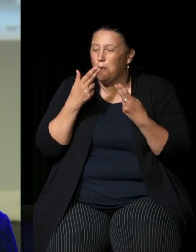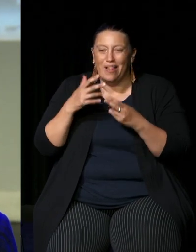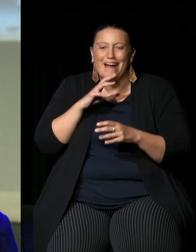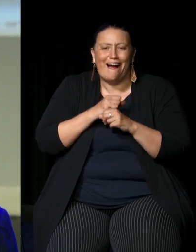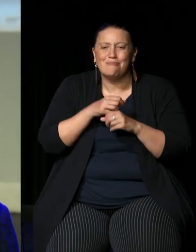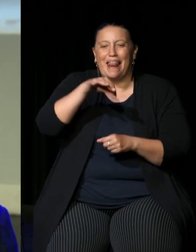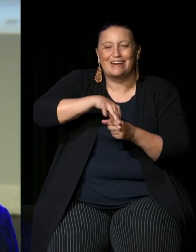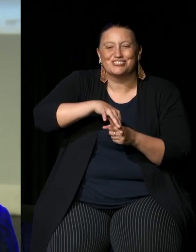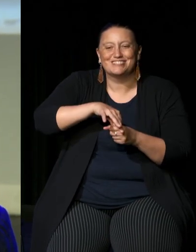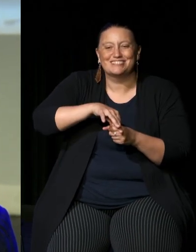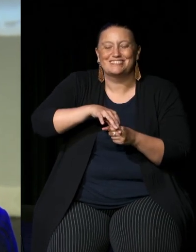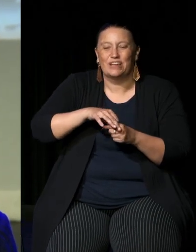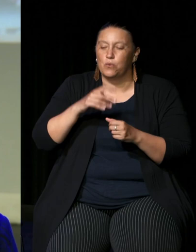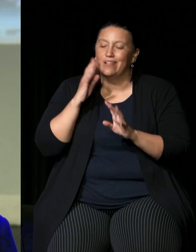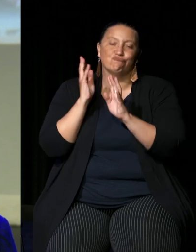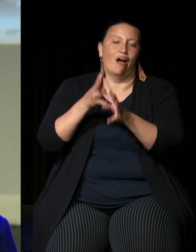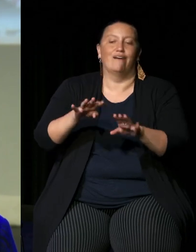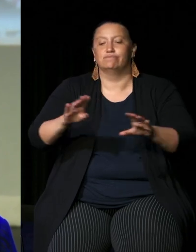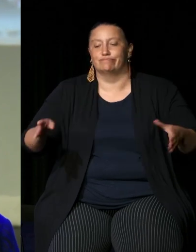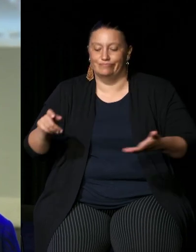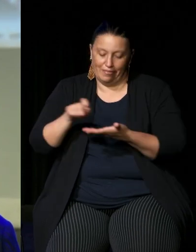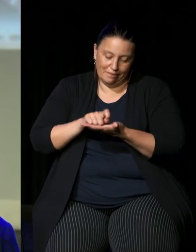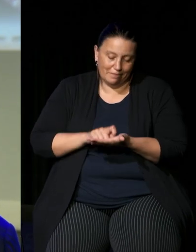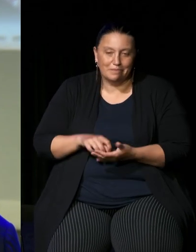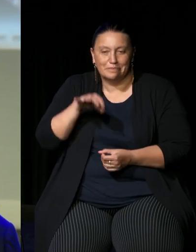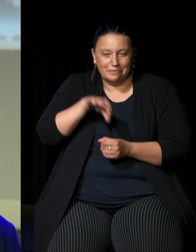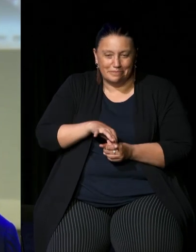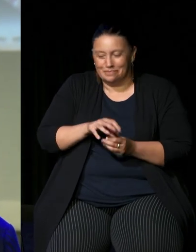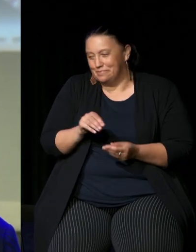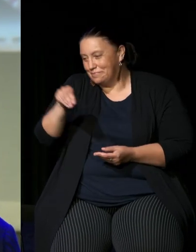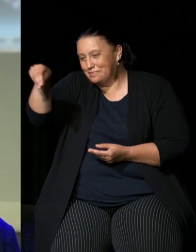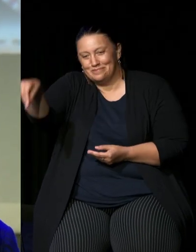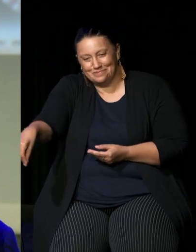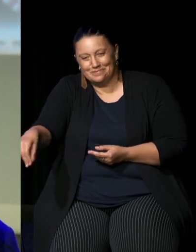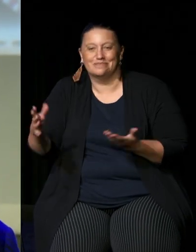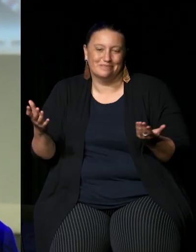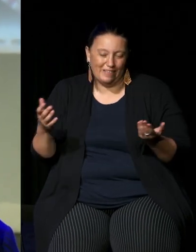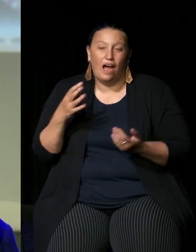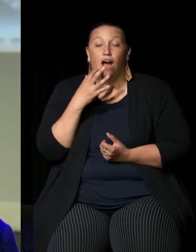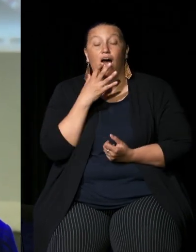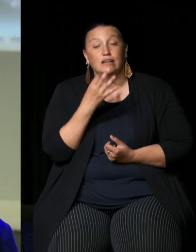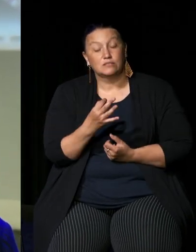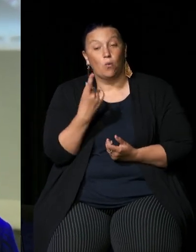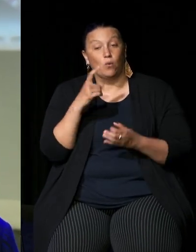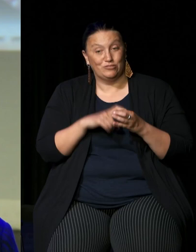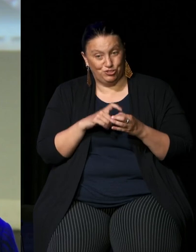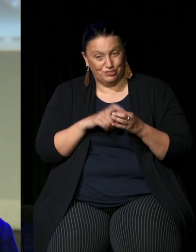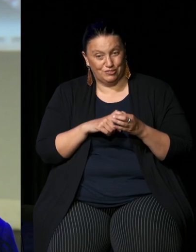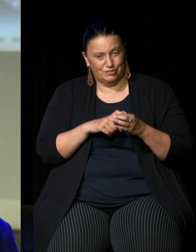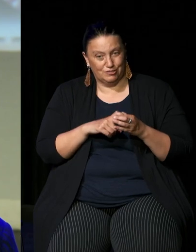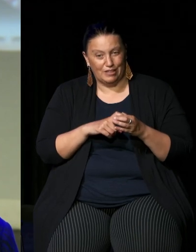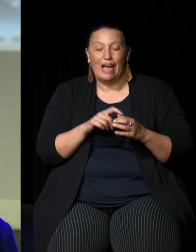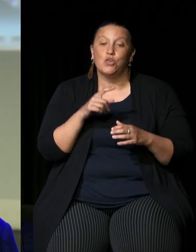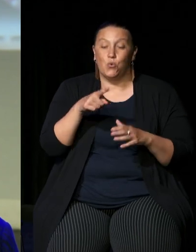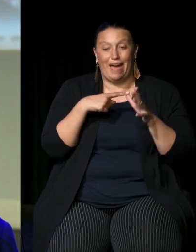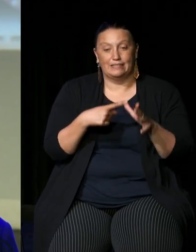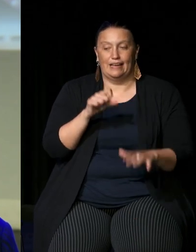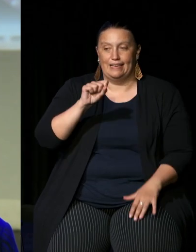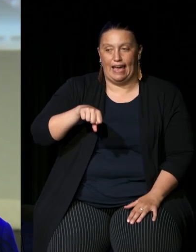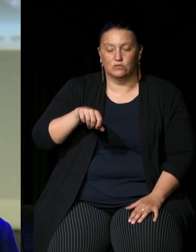up at a polling booth and be given a ballot paper and be asked to say yes or no and so in